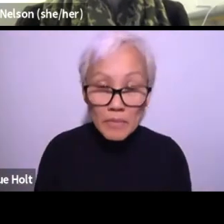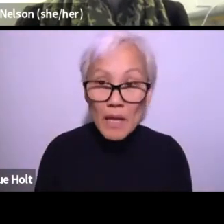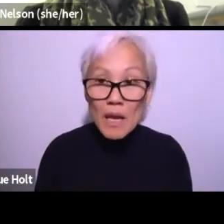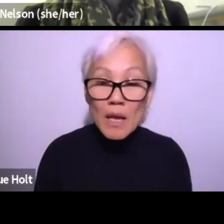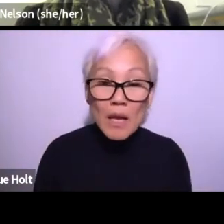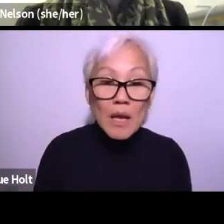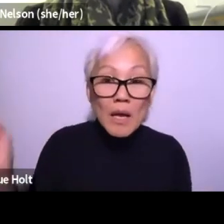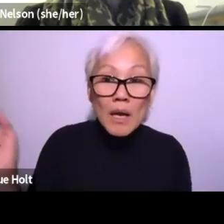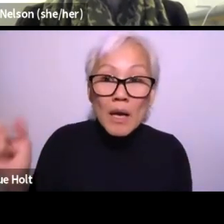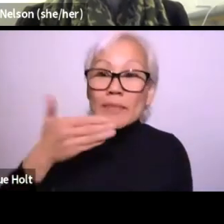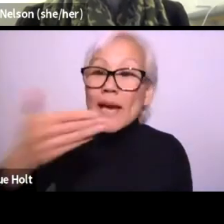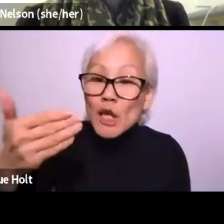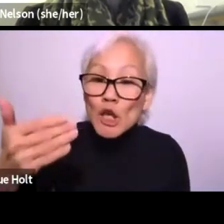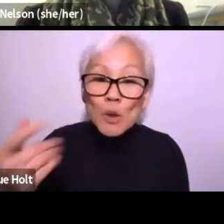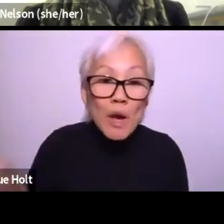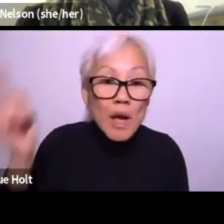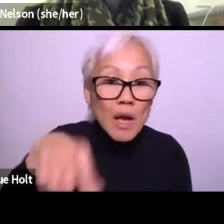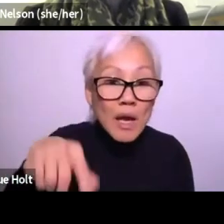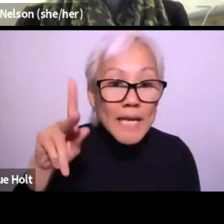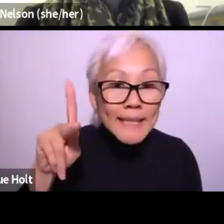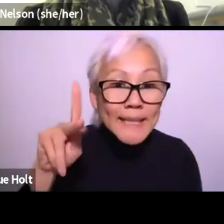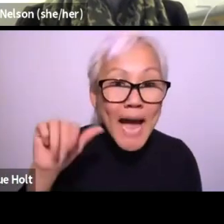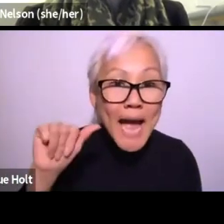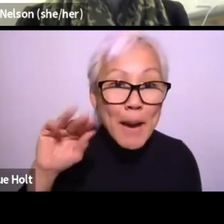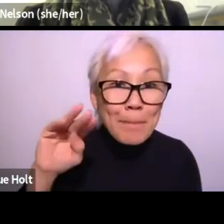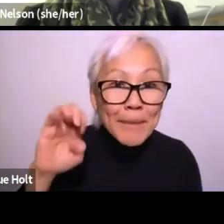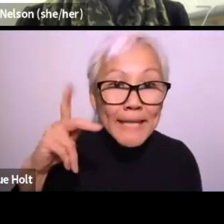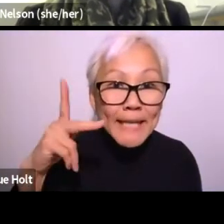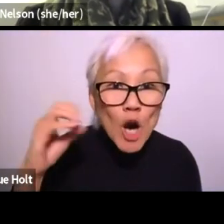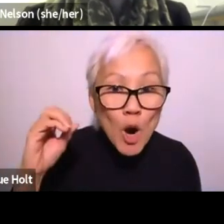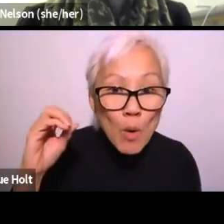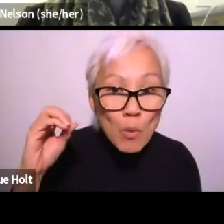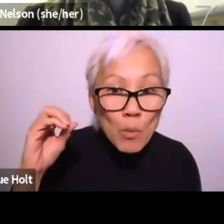Awesome, awesome, great, great. Thank you so much. Kameko?